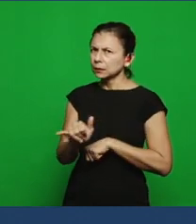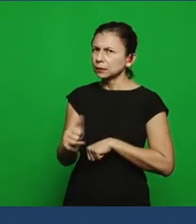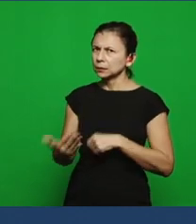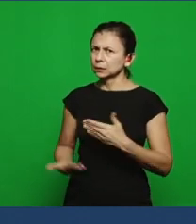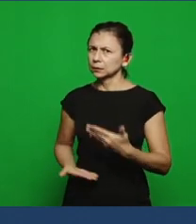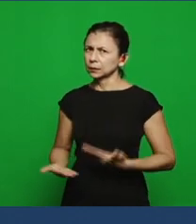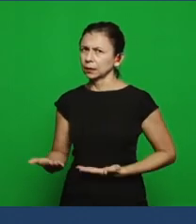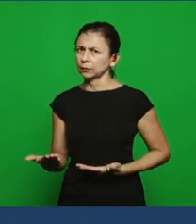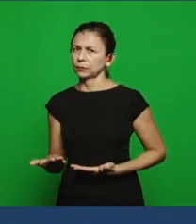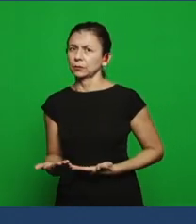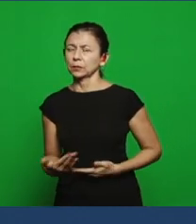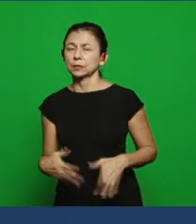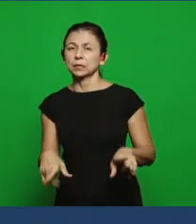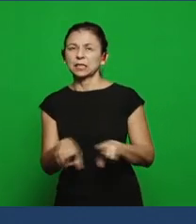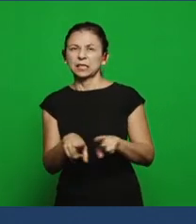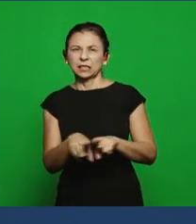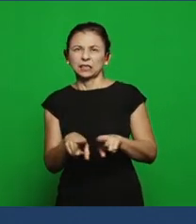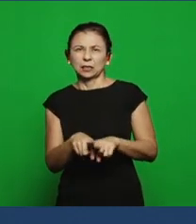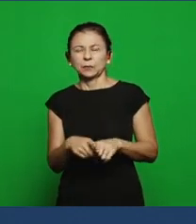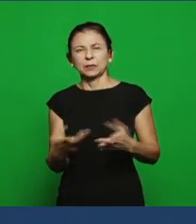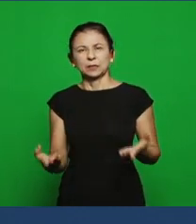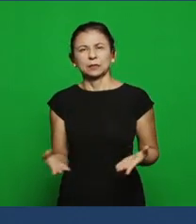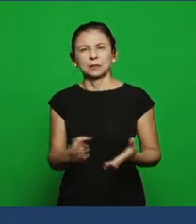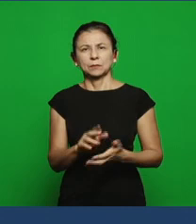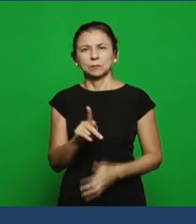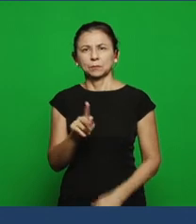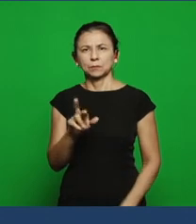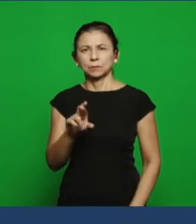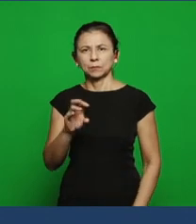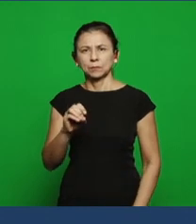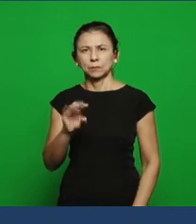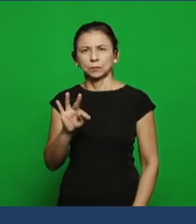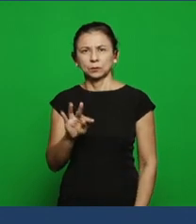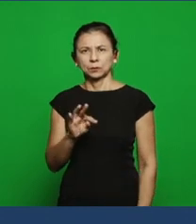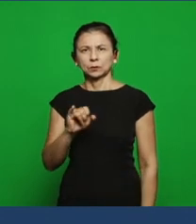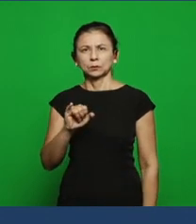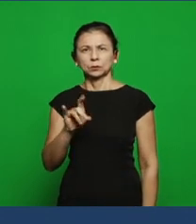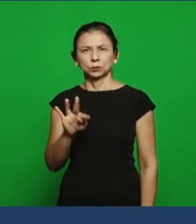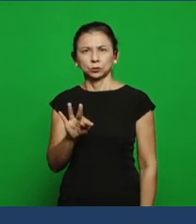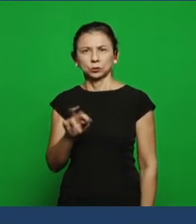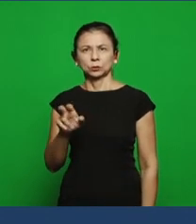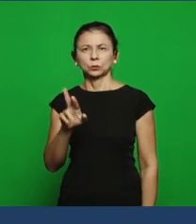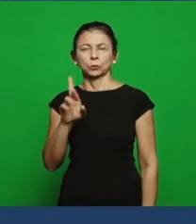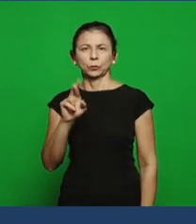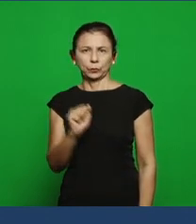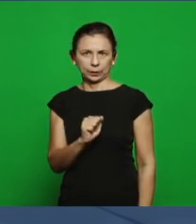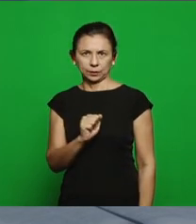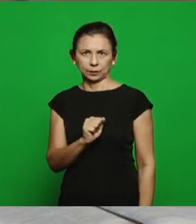to commit sexual immorality, sexual immorality means stop worshiping the Lord to worship